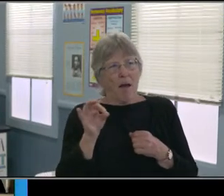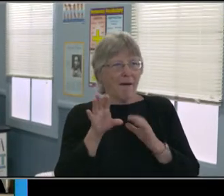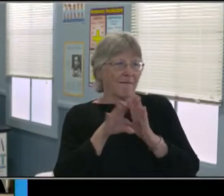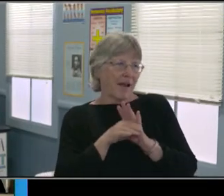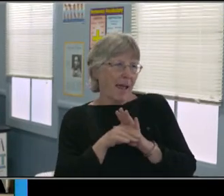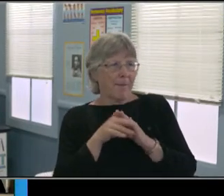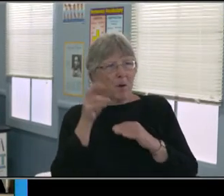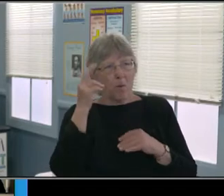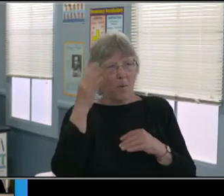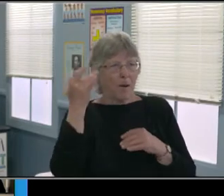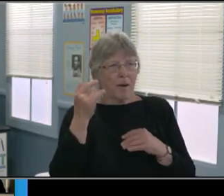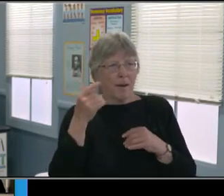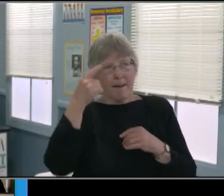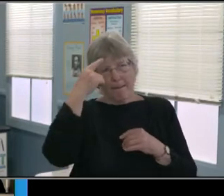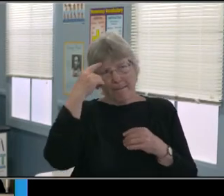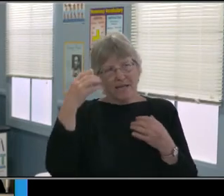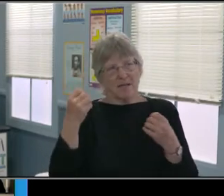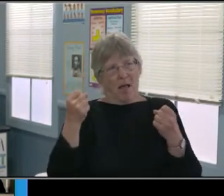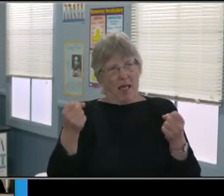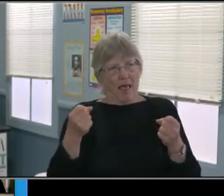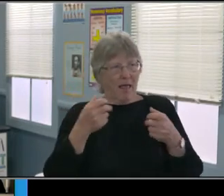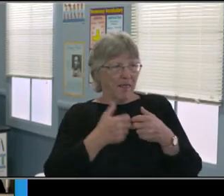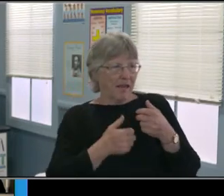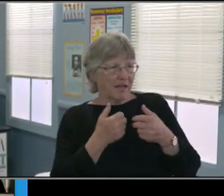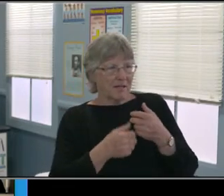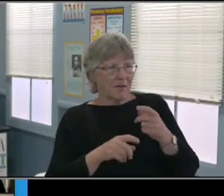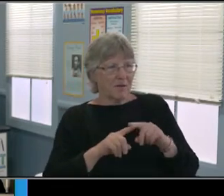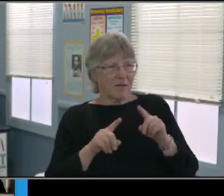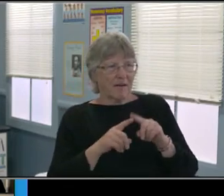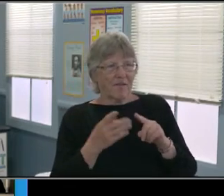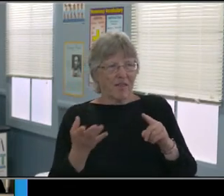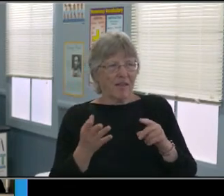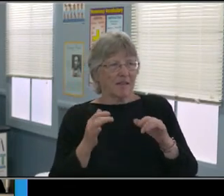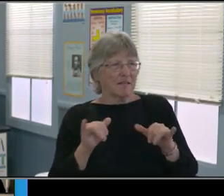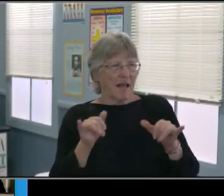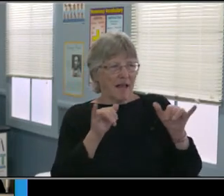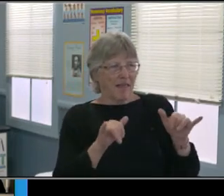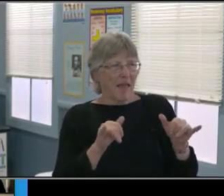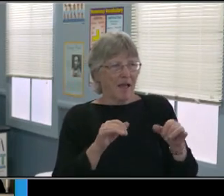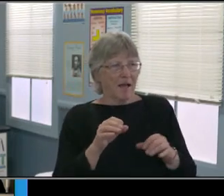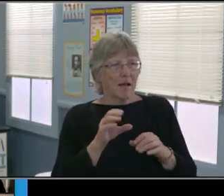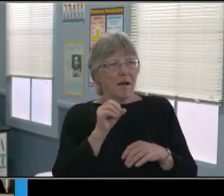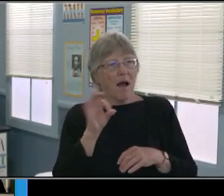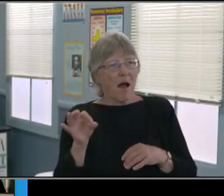especially for our students with disabilities, but unfortunately it's where we are